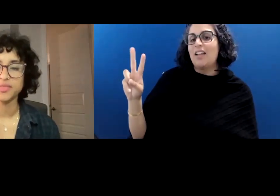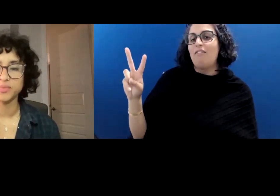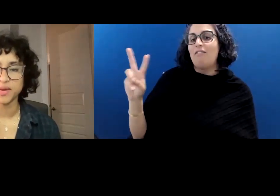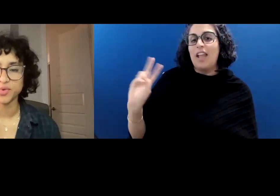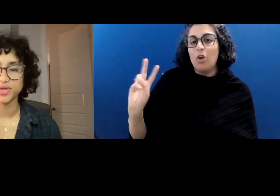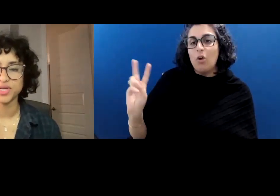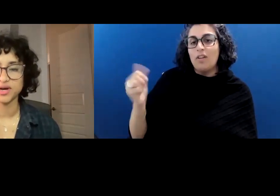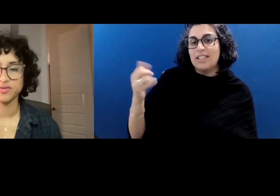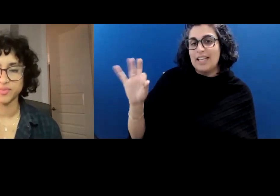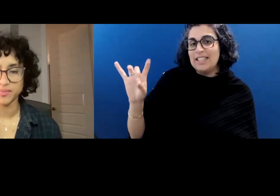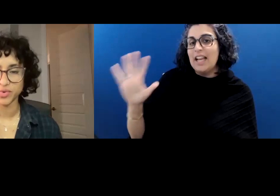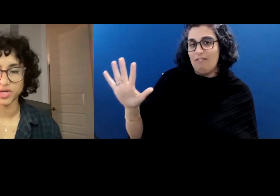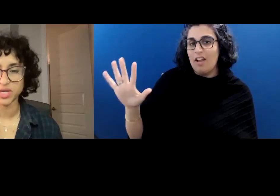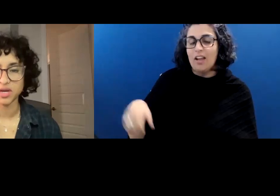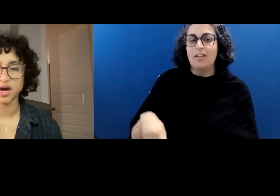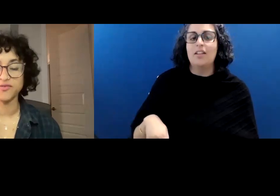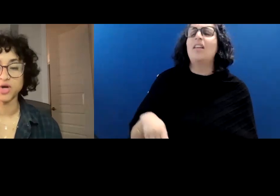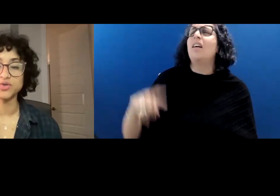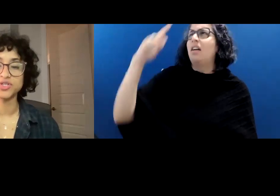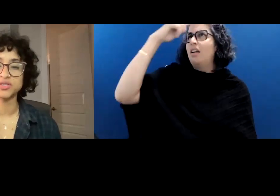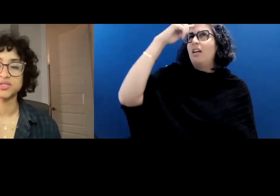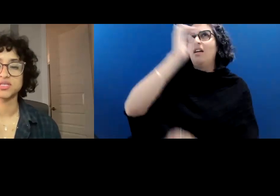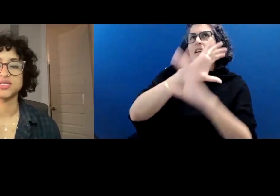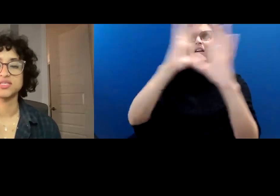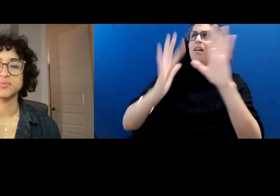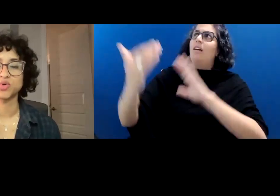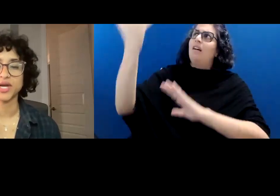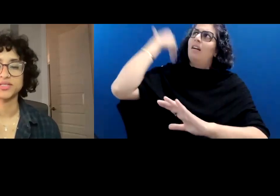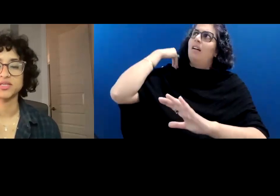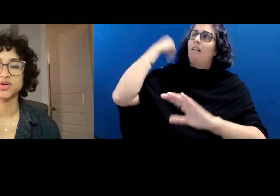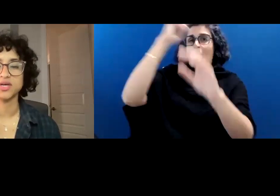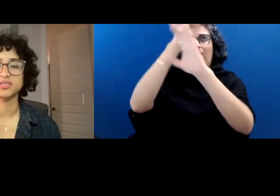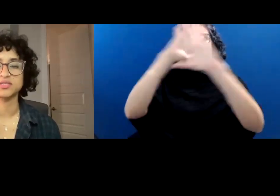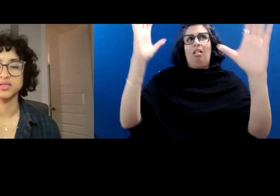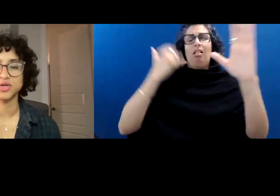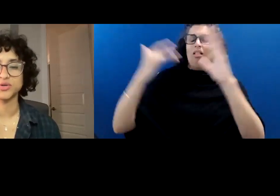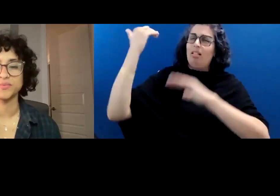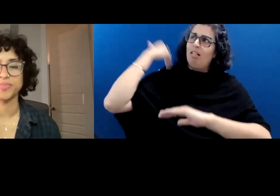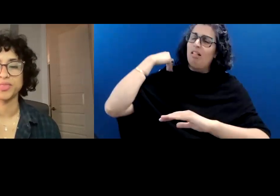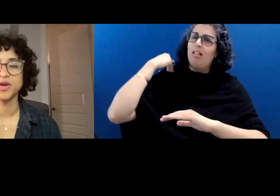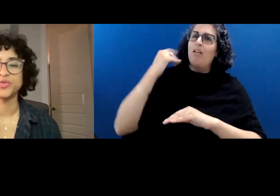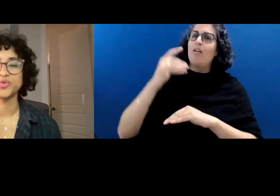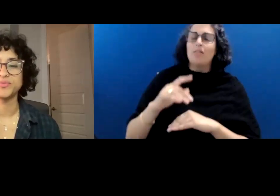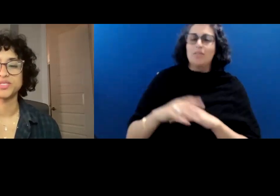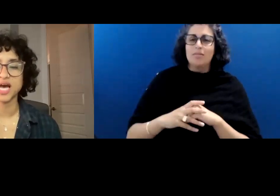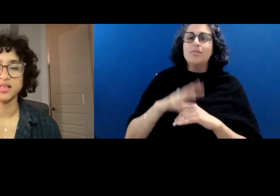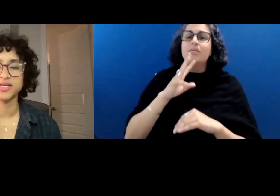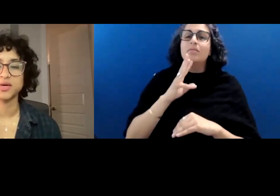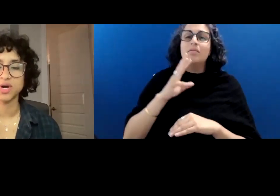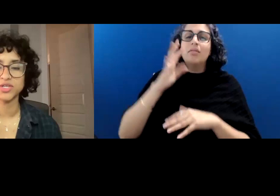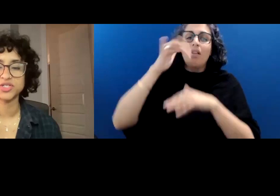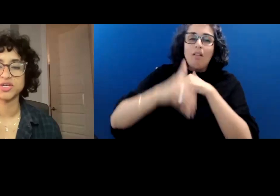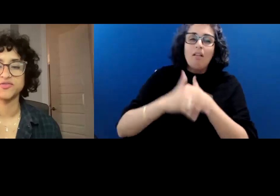The memory of a memory of ocean slanting bright across Tilikum, through the metallic rush